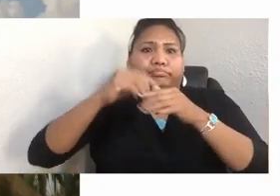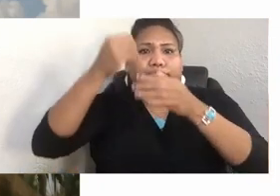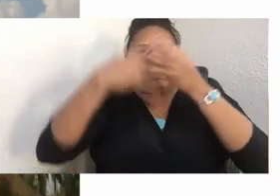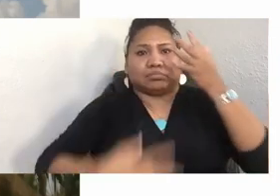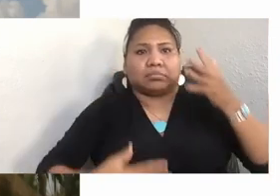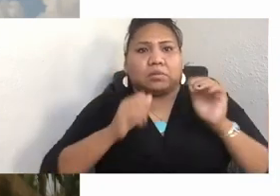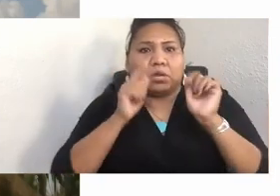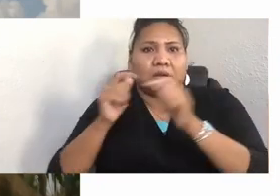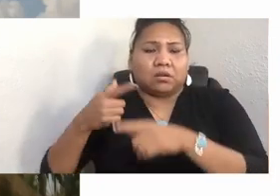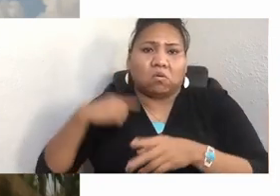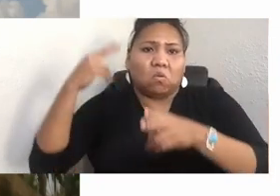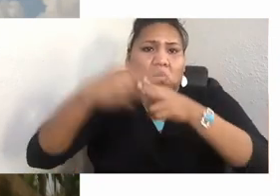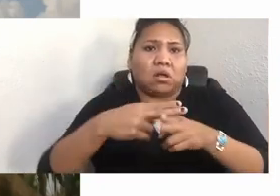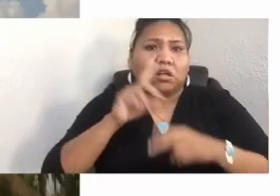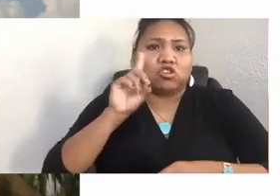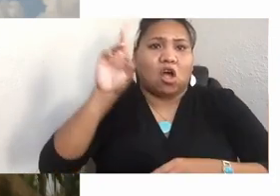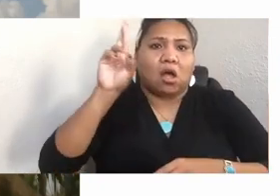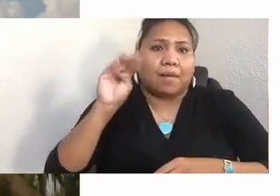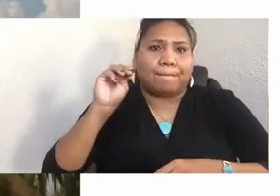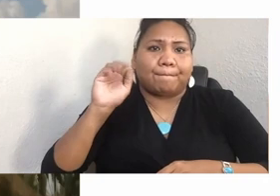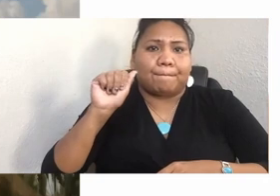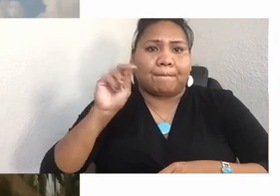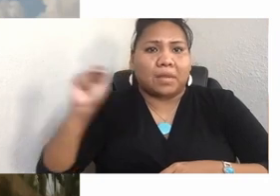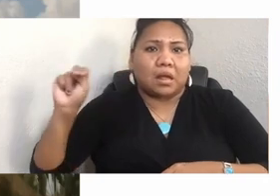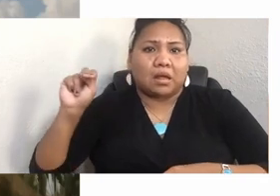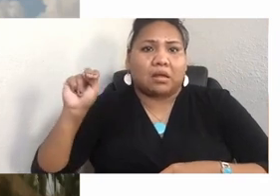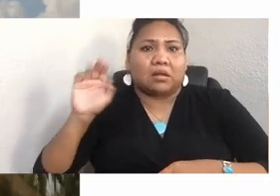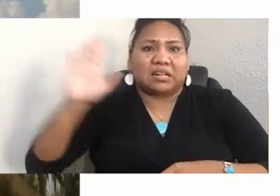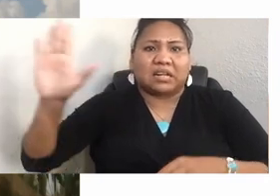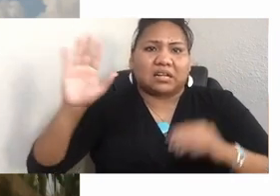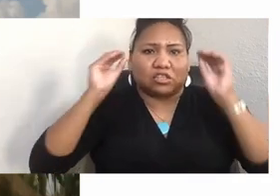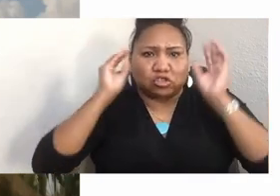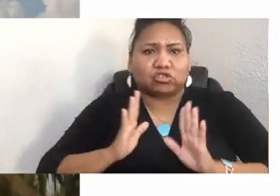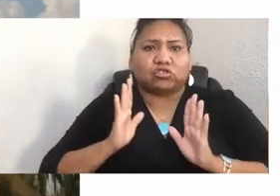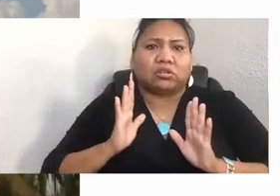She told me a heartbreaking story of realizing that her mother never told her,